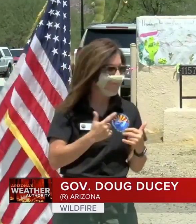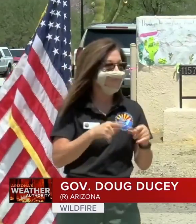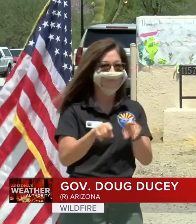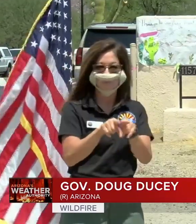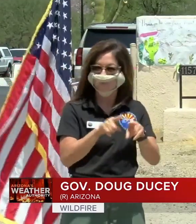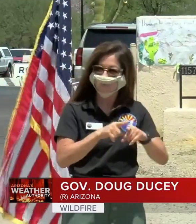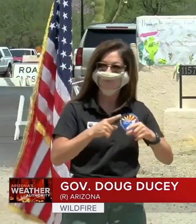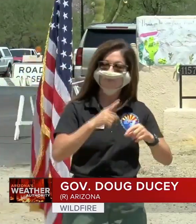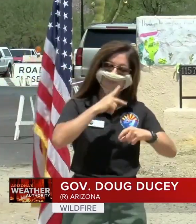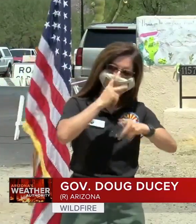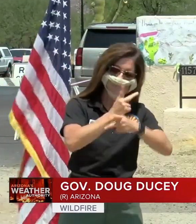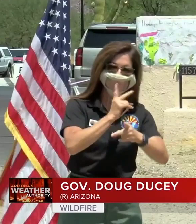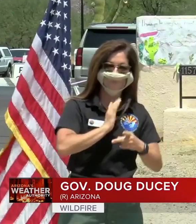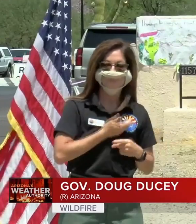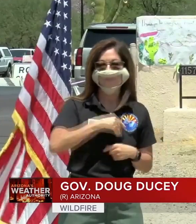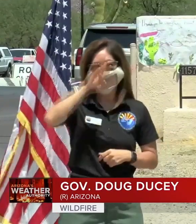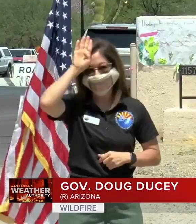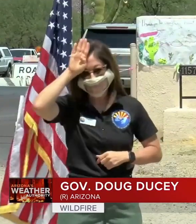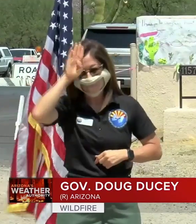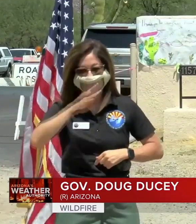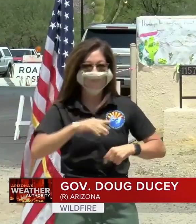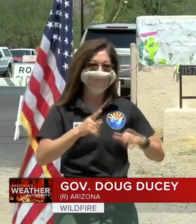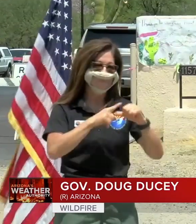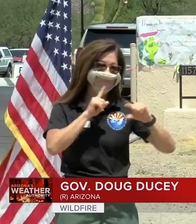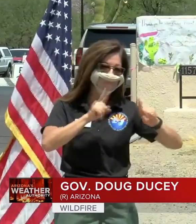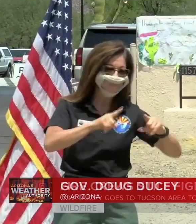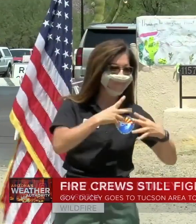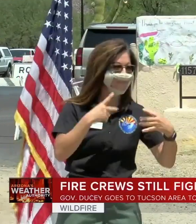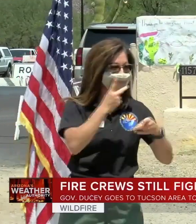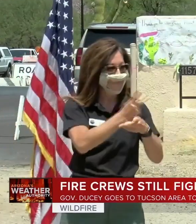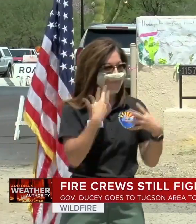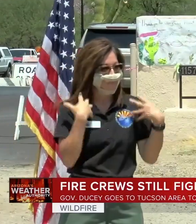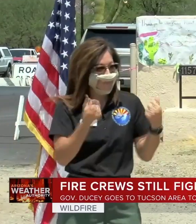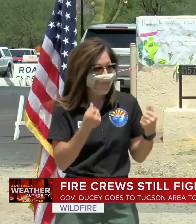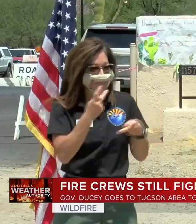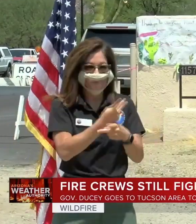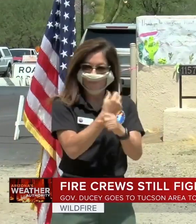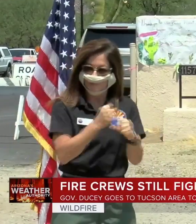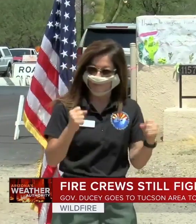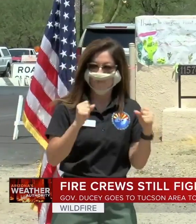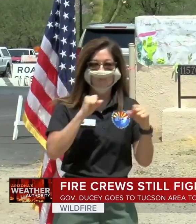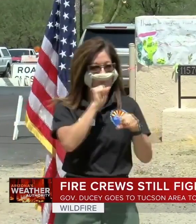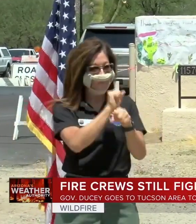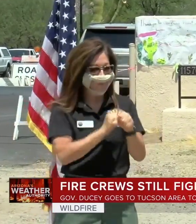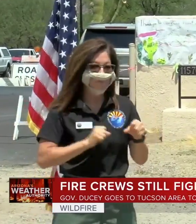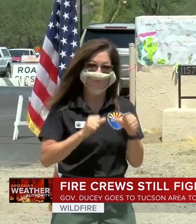CREWS HEALTHY AS WE CONTINUE TO WORK TO CONTAIN THE SPREAD OF COVID-19.